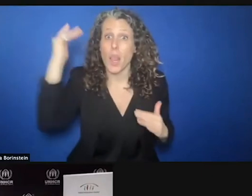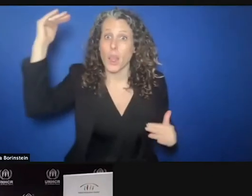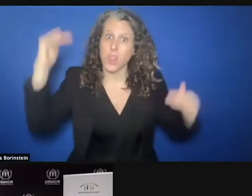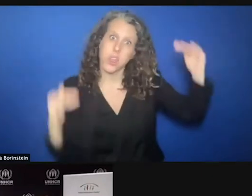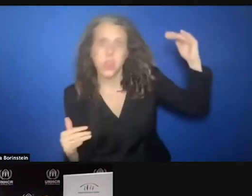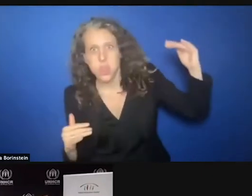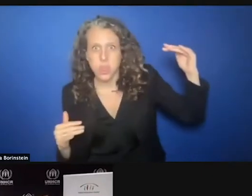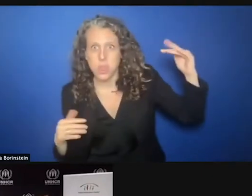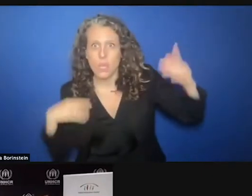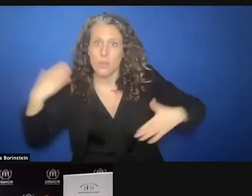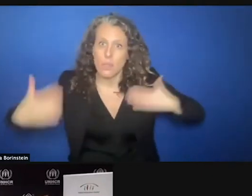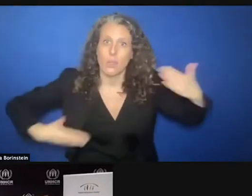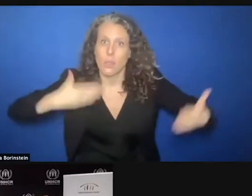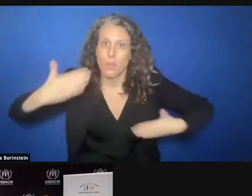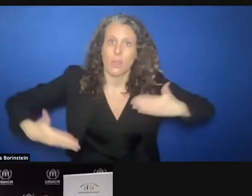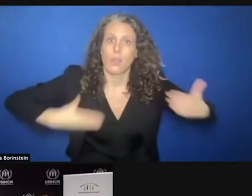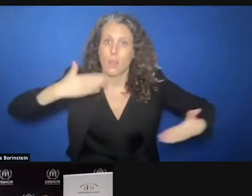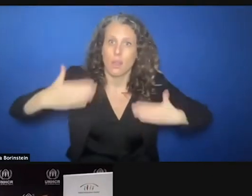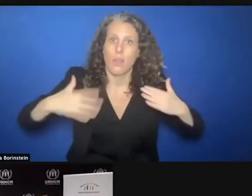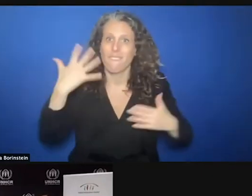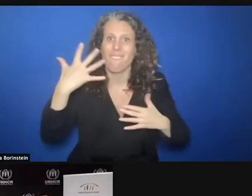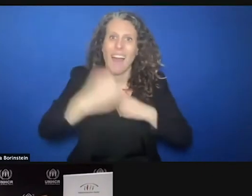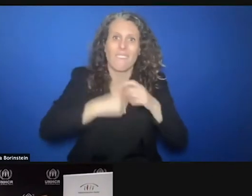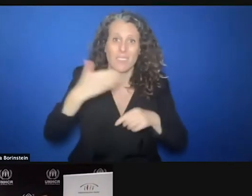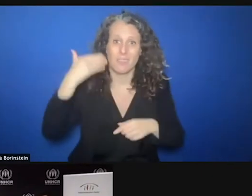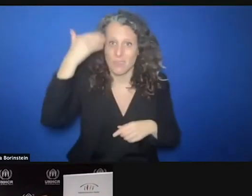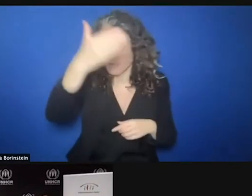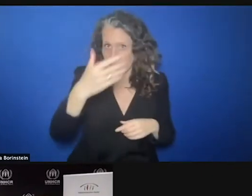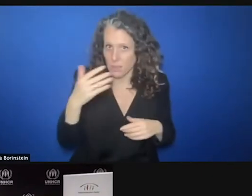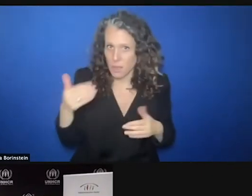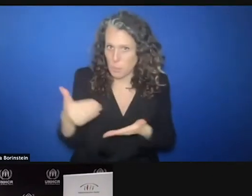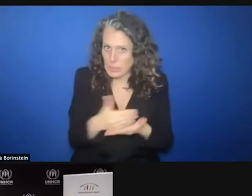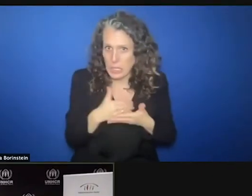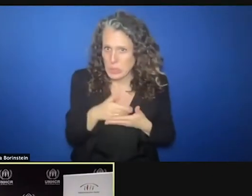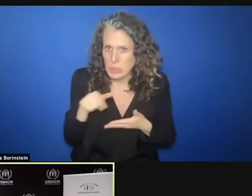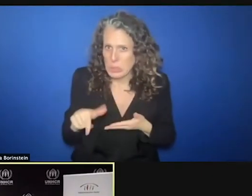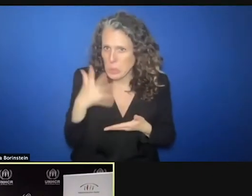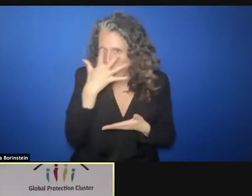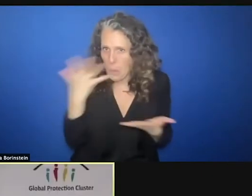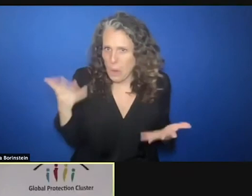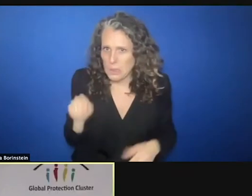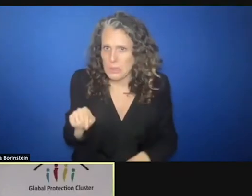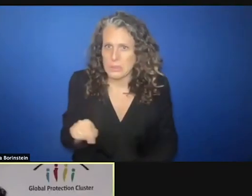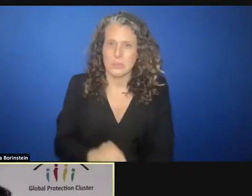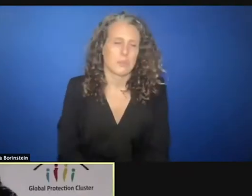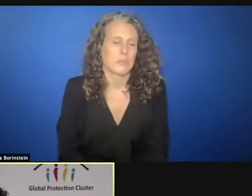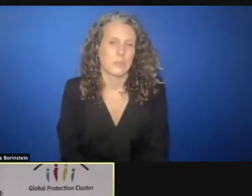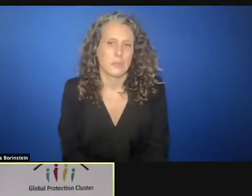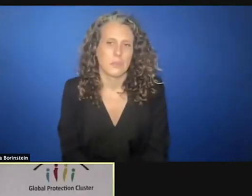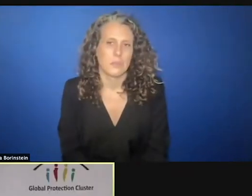years' time if the current trends continue? >> WILLIAM CHEMALY: This question requires